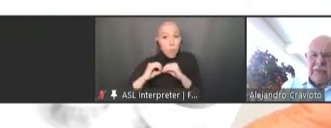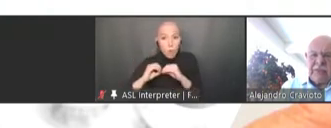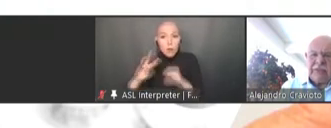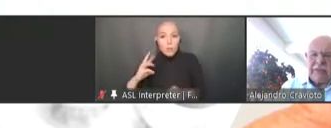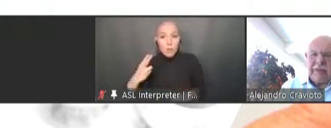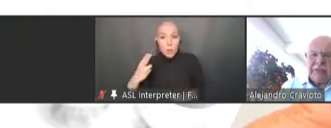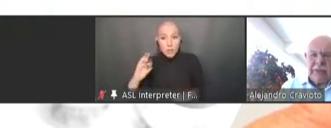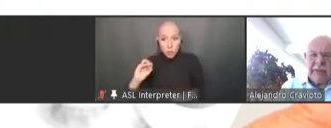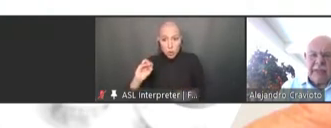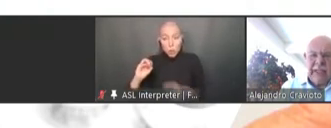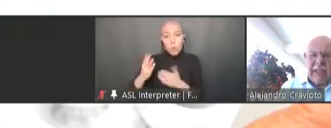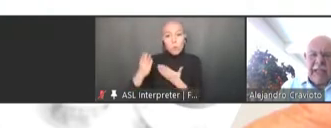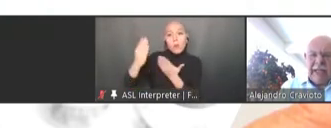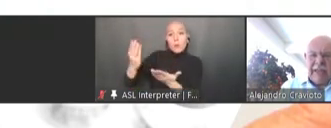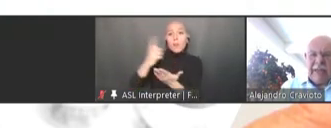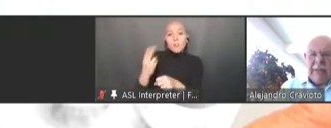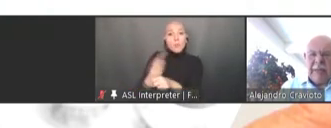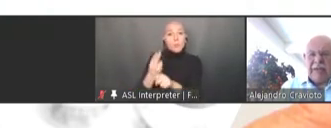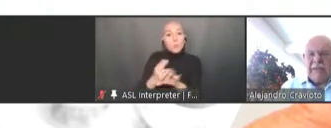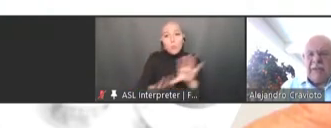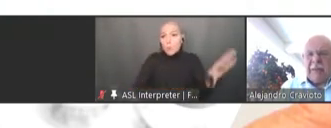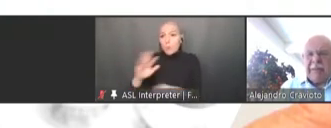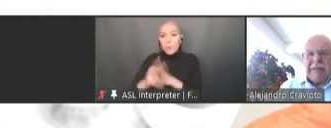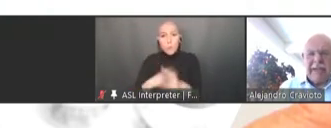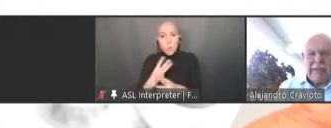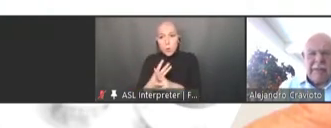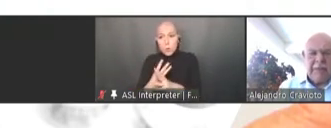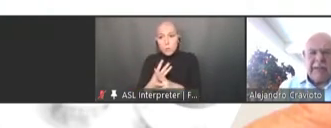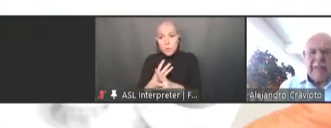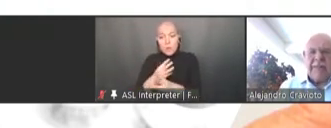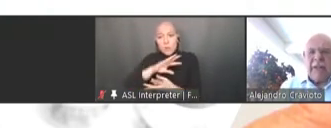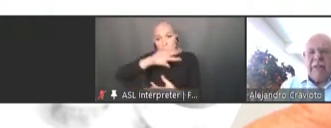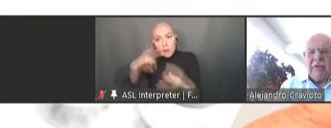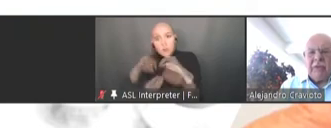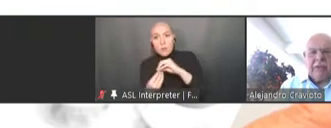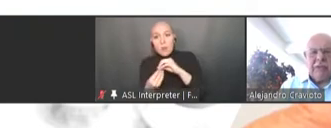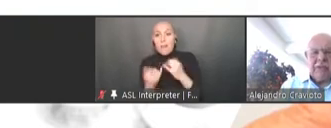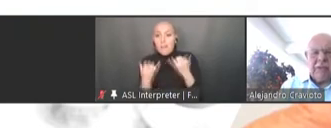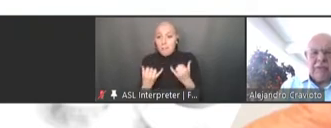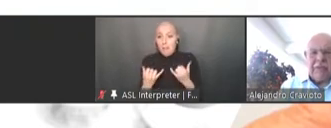use around the world and are now part of the armamentarium we have for the control of the